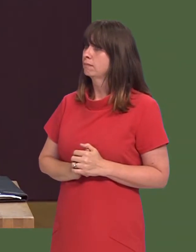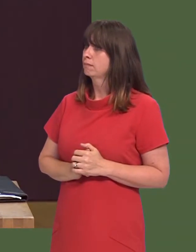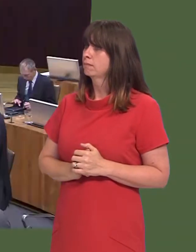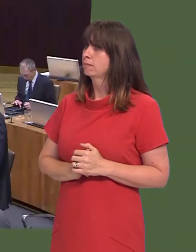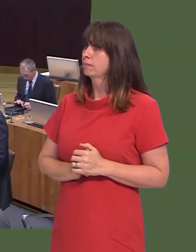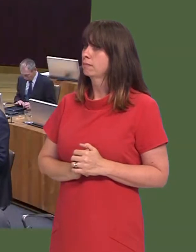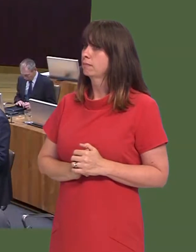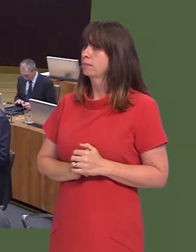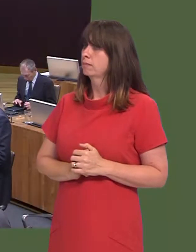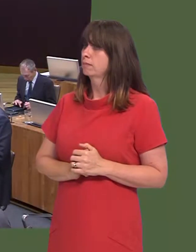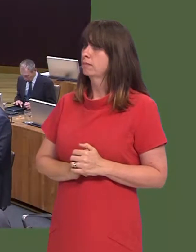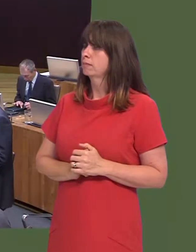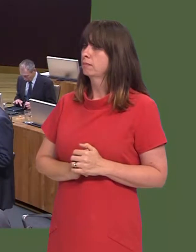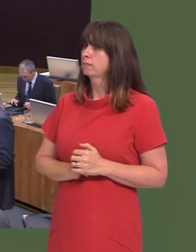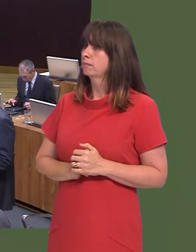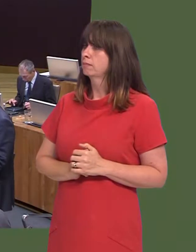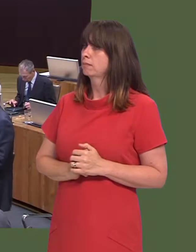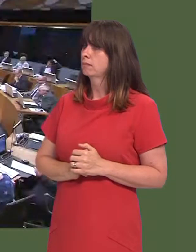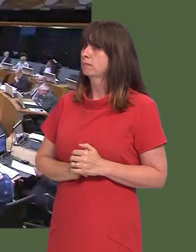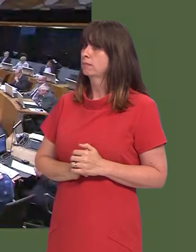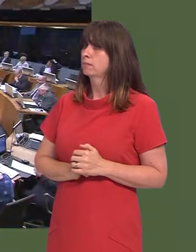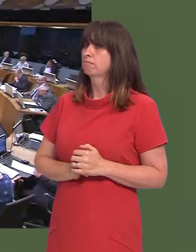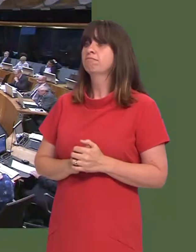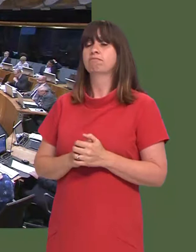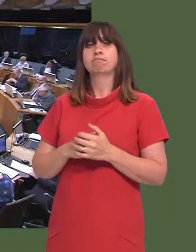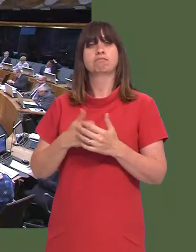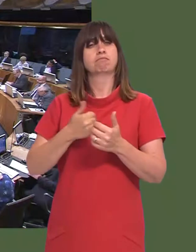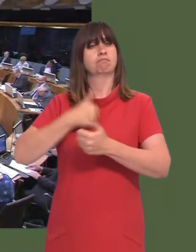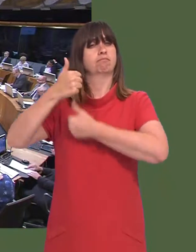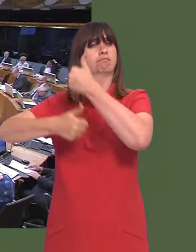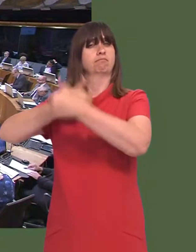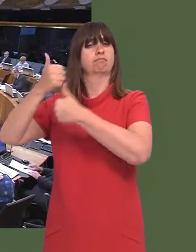David Melding: First Minister, this is a very important issue, and I commend the education